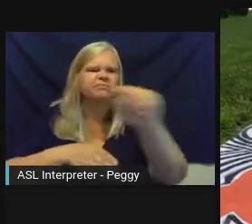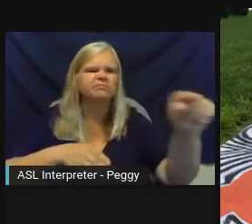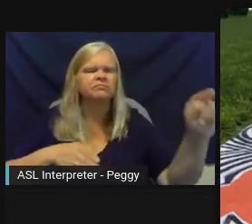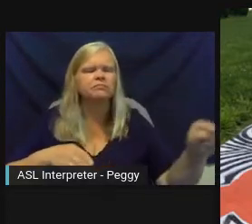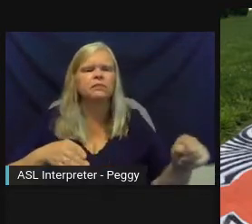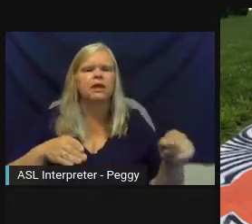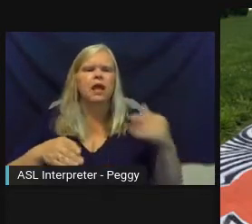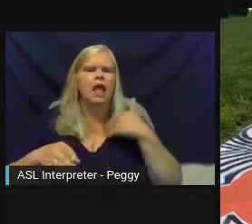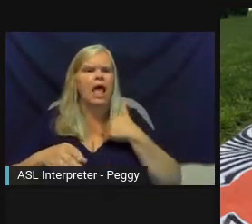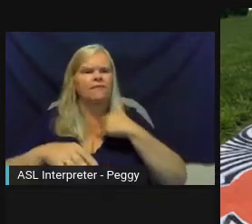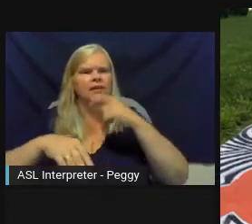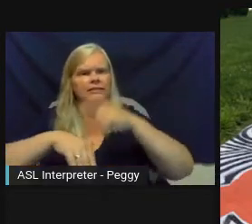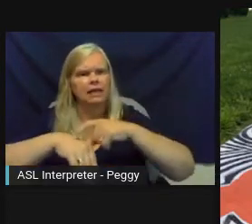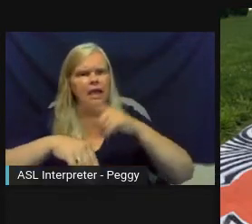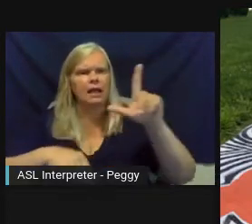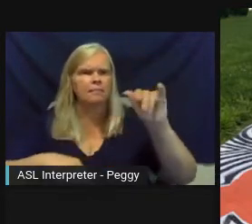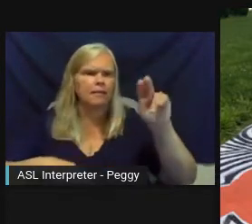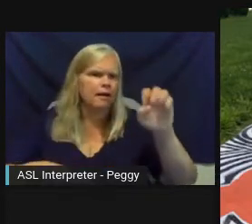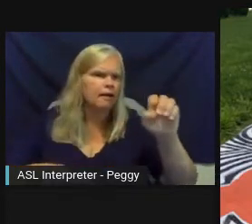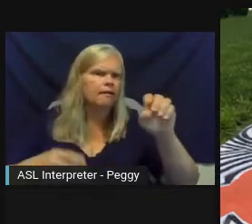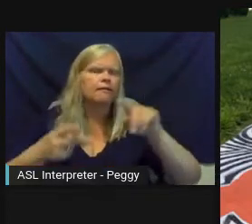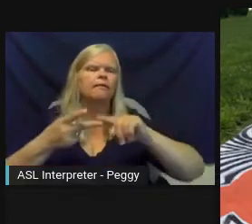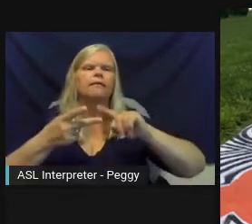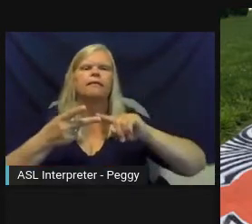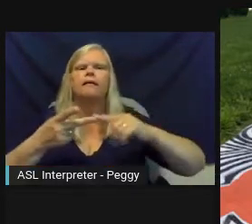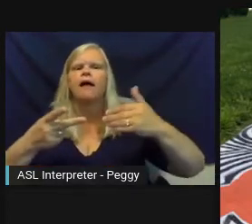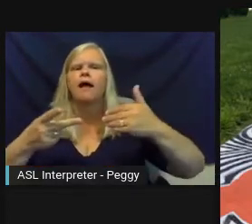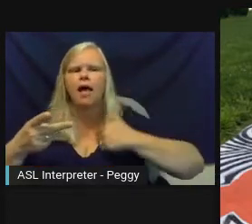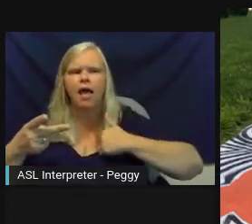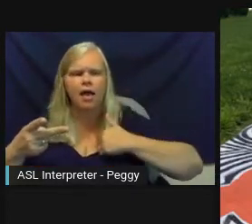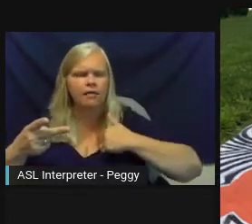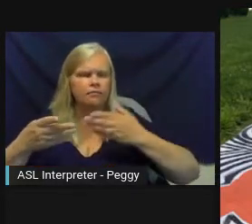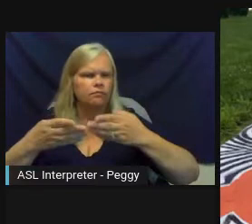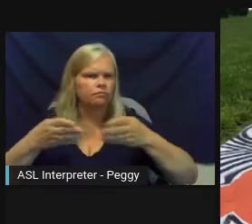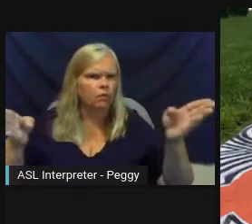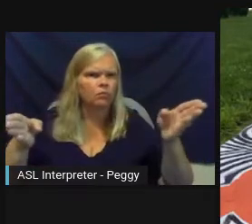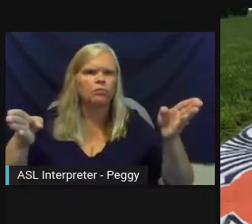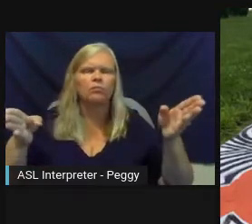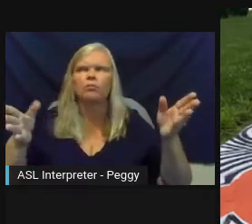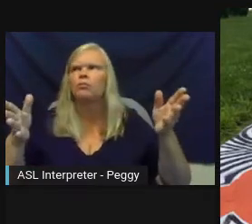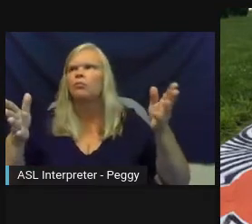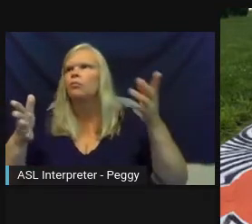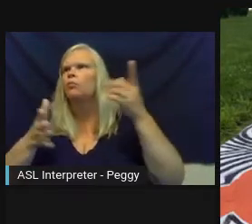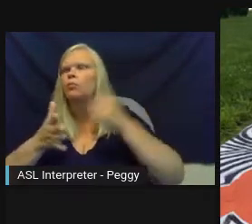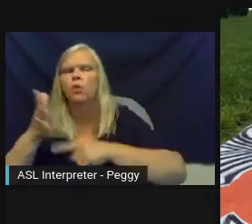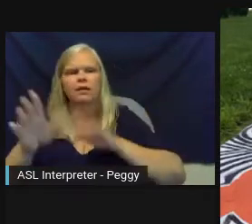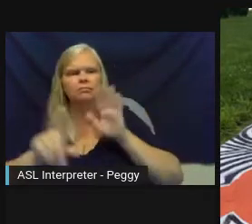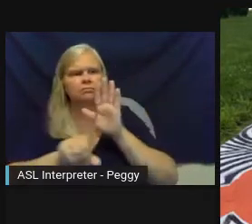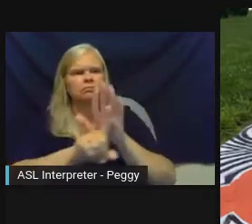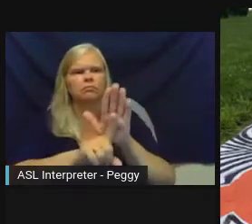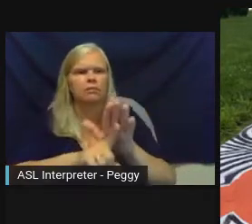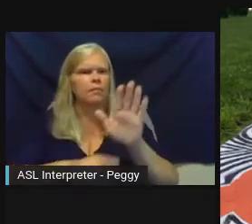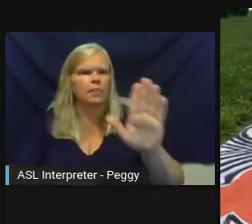for that project and, again, leave it wide open for what the product might be.